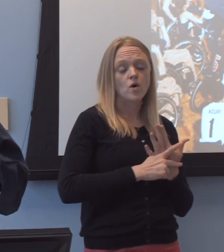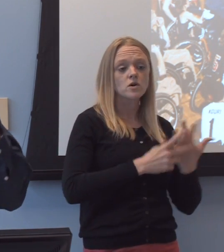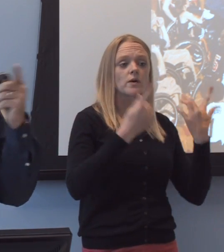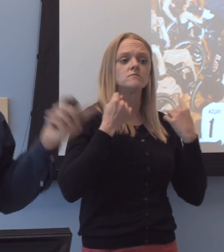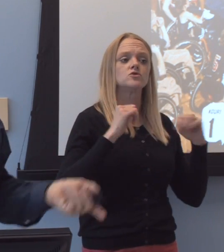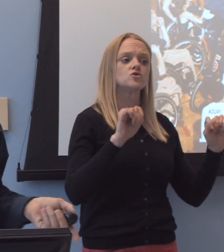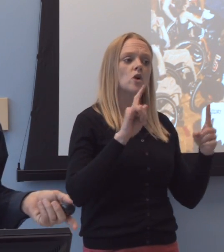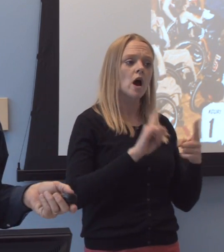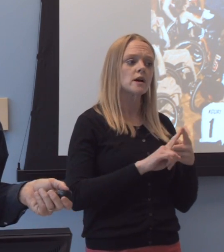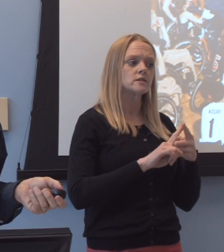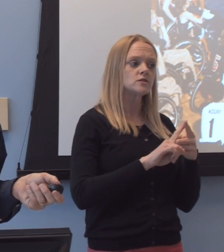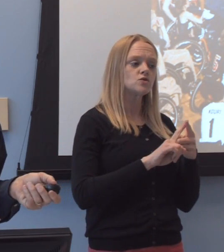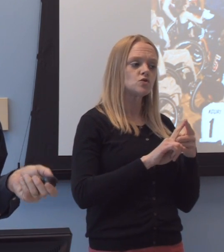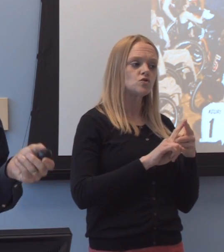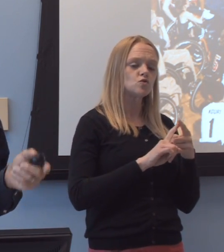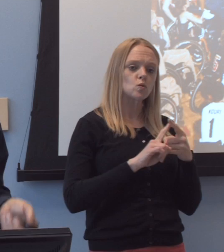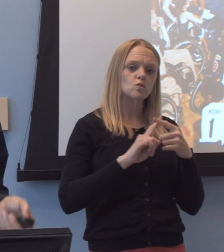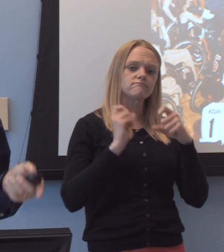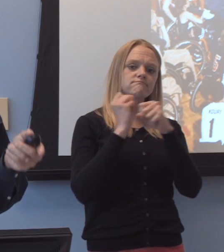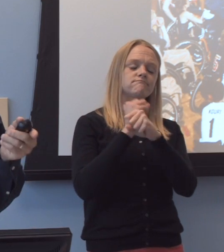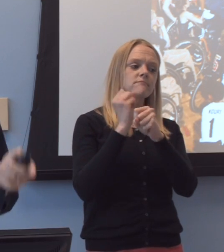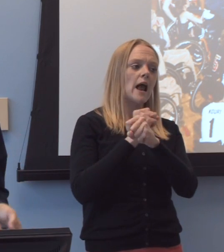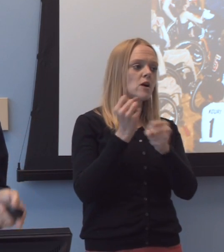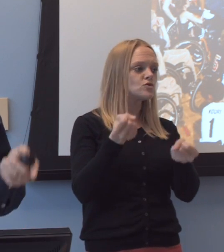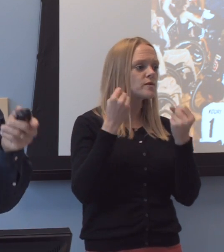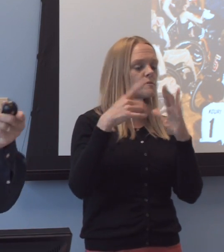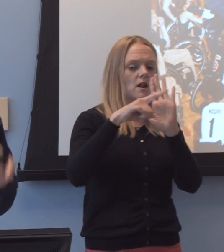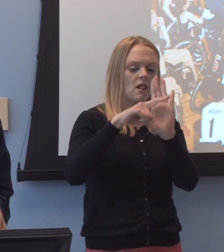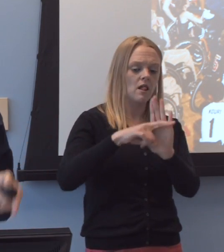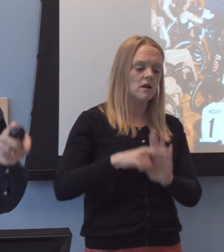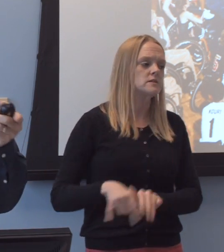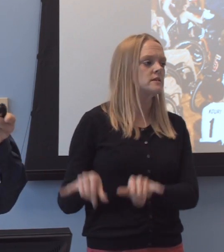uh, counter the many disparaging stereotypical beliefs